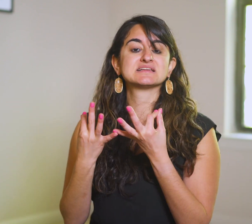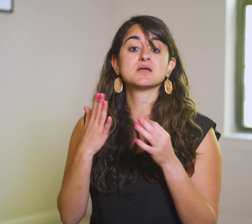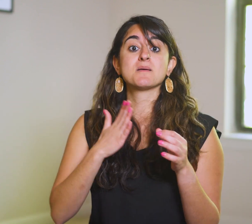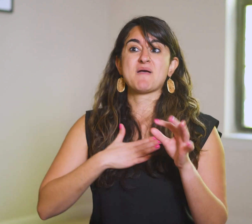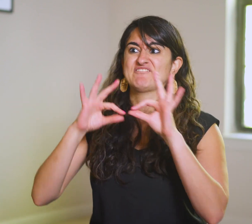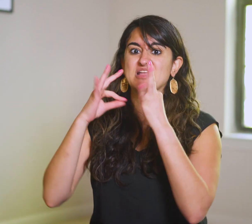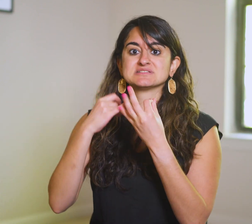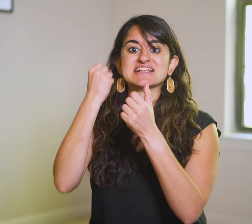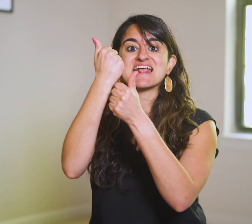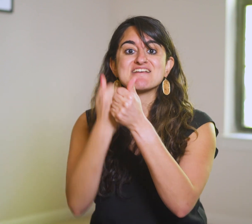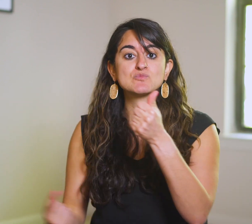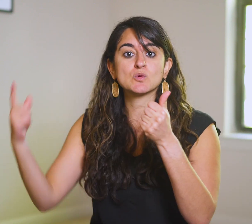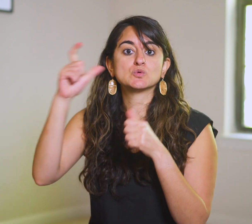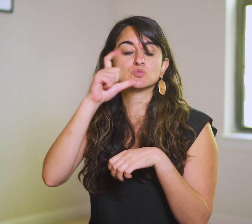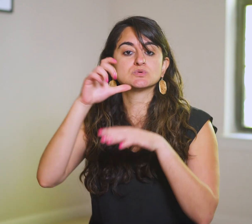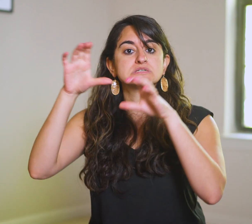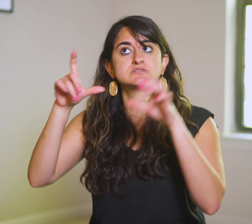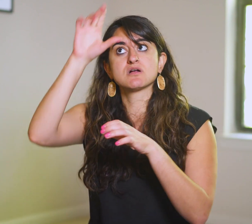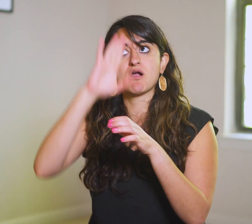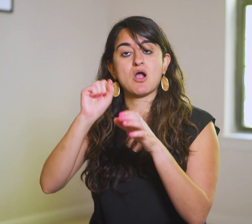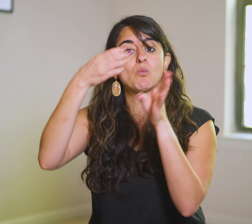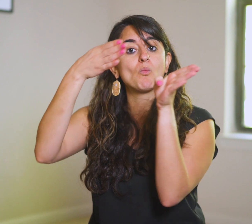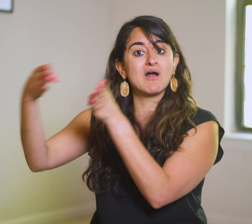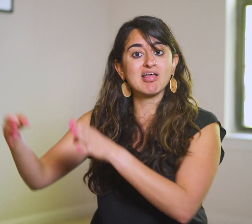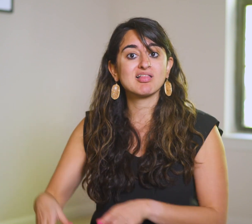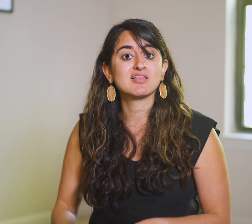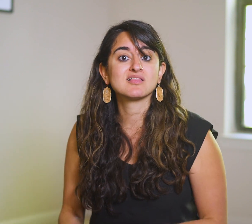My family is everyone who does the will of God.”